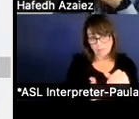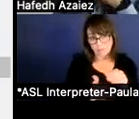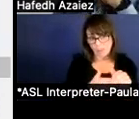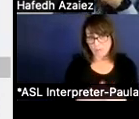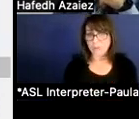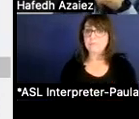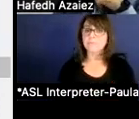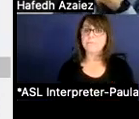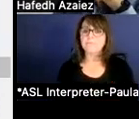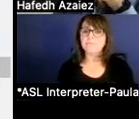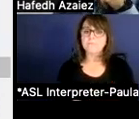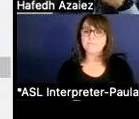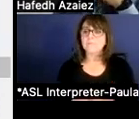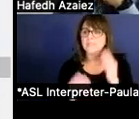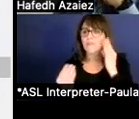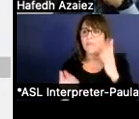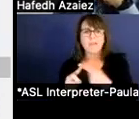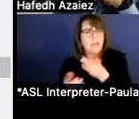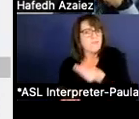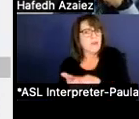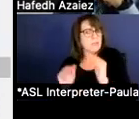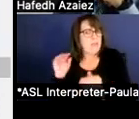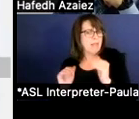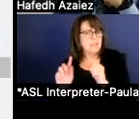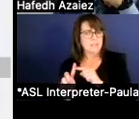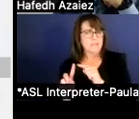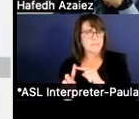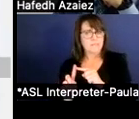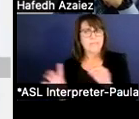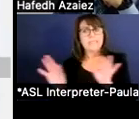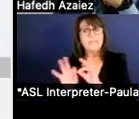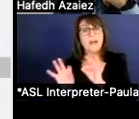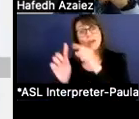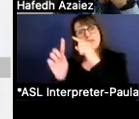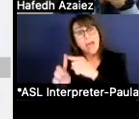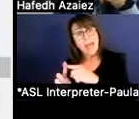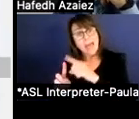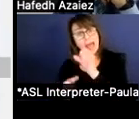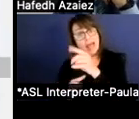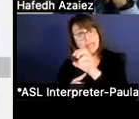Here's a look, information on fund balance. The fund balance is the value of assets that remain after you pay all your bills